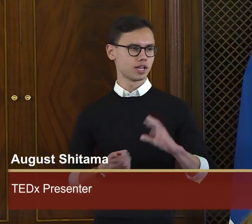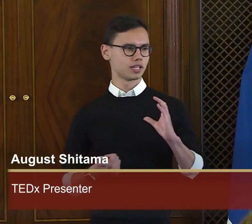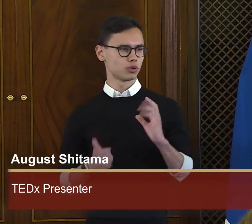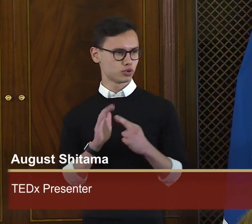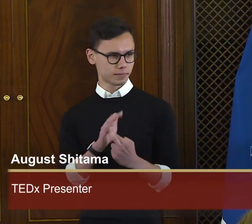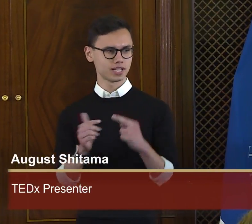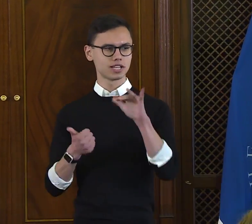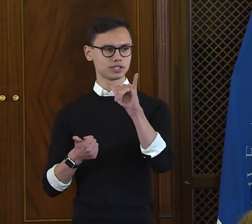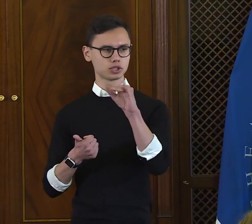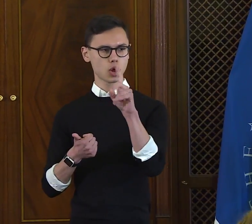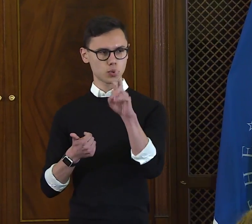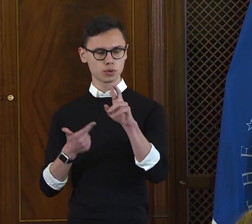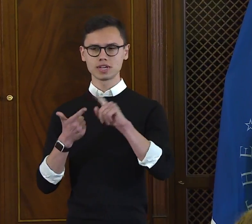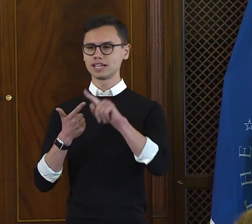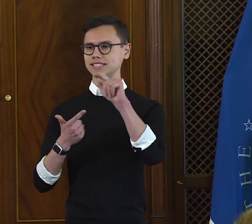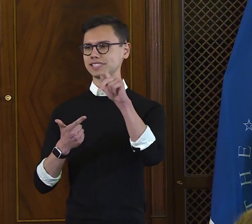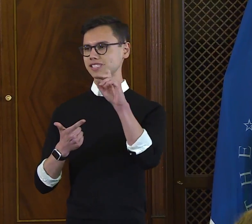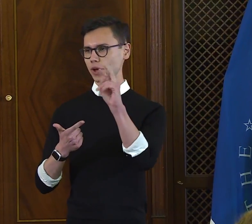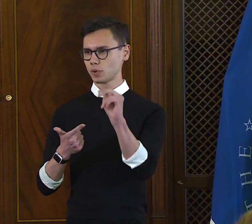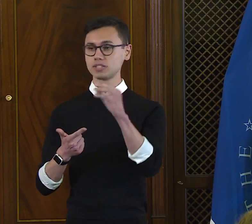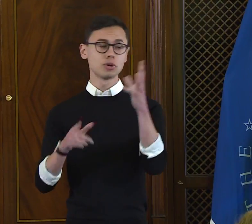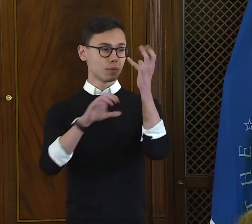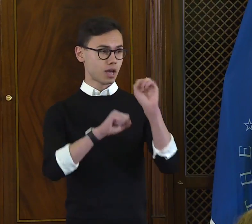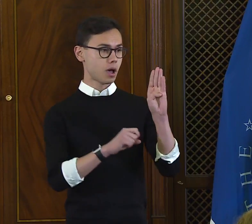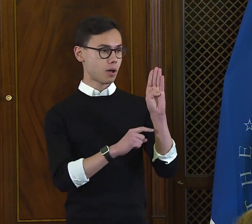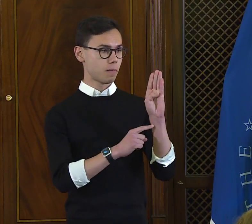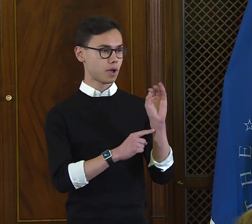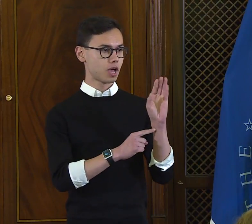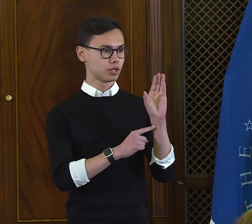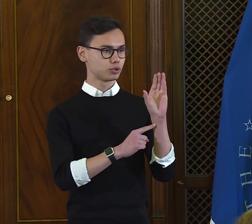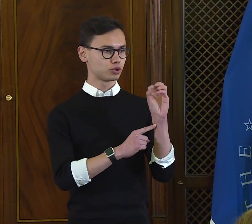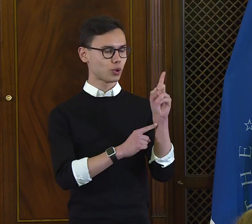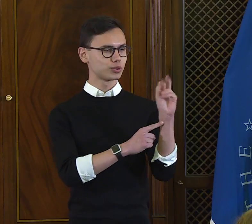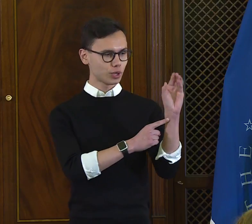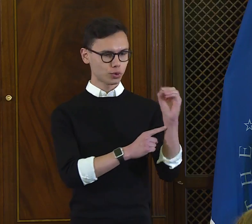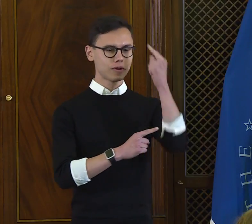I also want to thank Representatives Yoder and Tokano